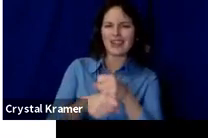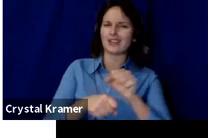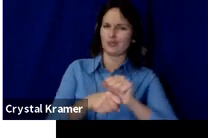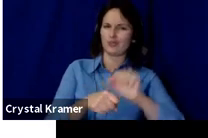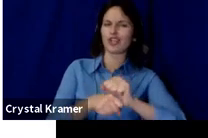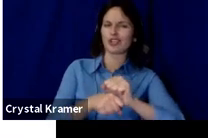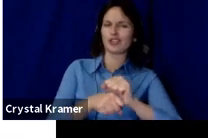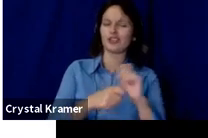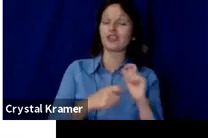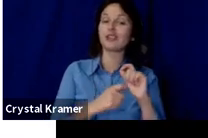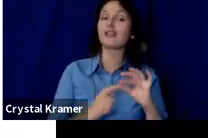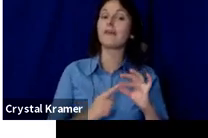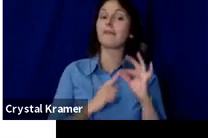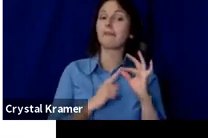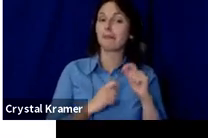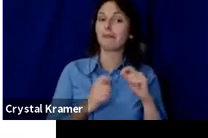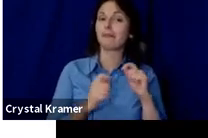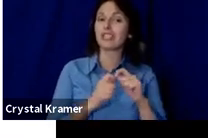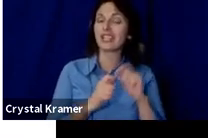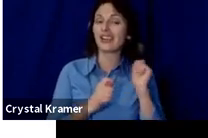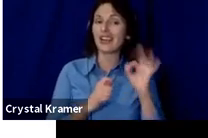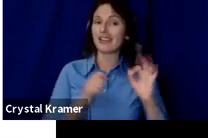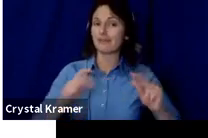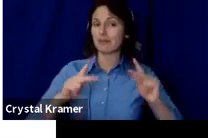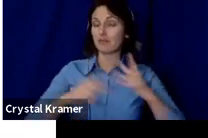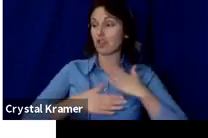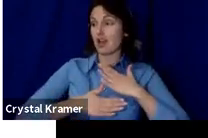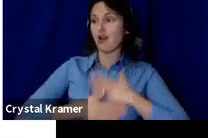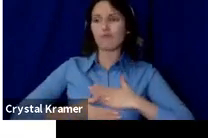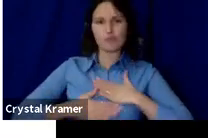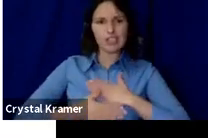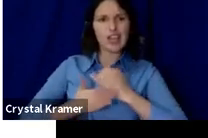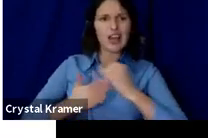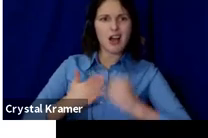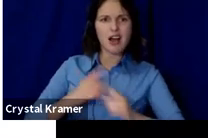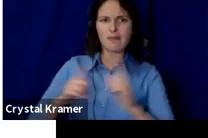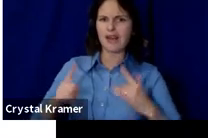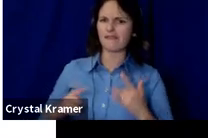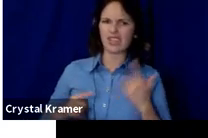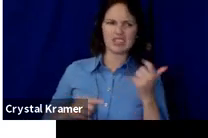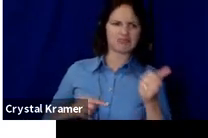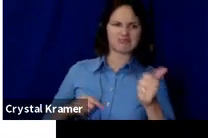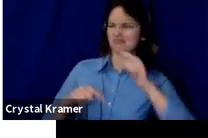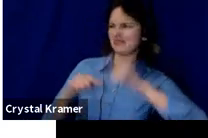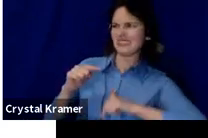people who appreciate art but don't feel that they can create it. They want to know what the process looks like.